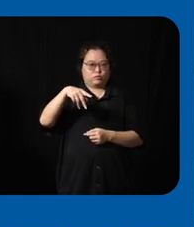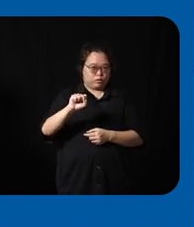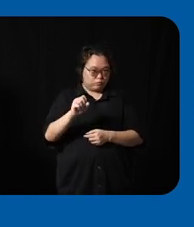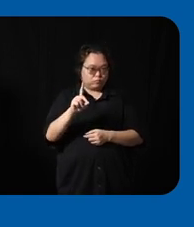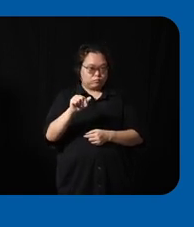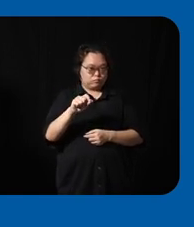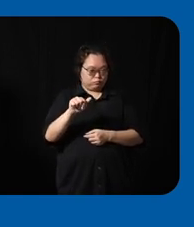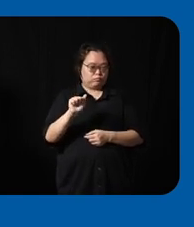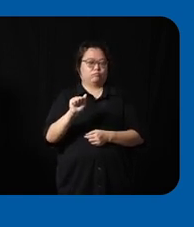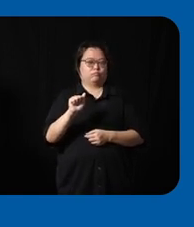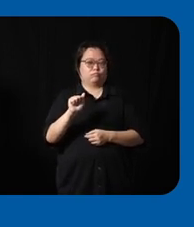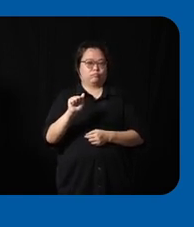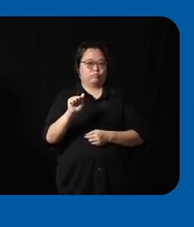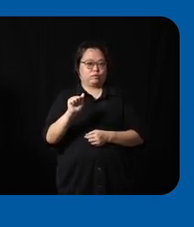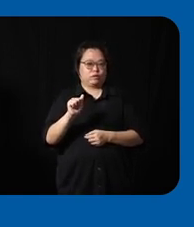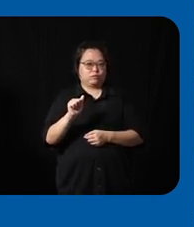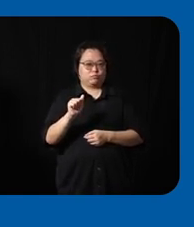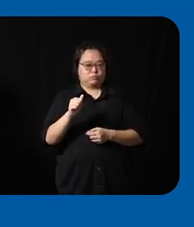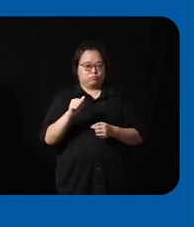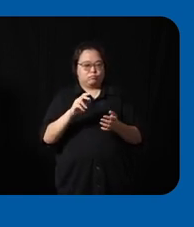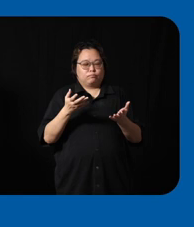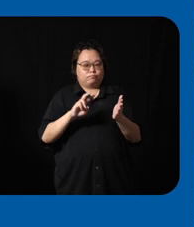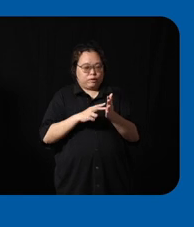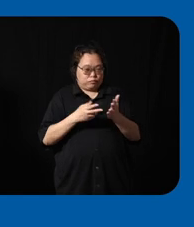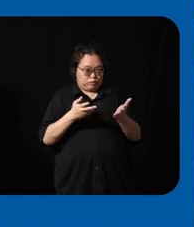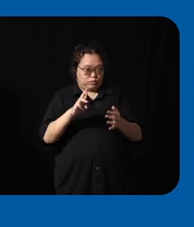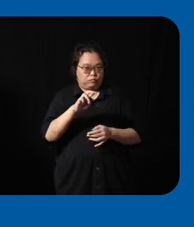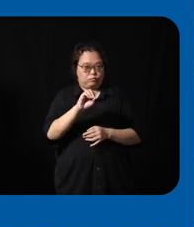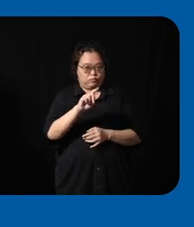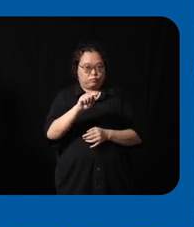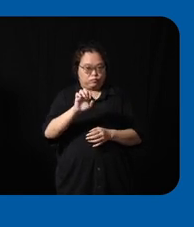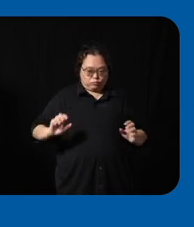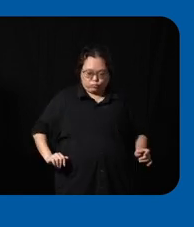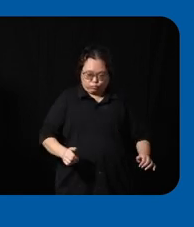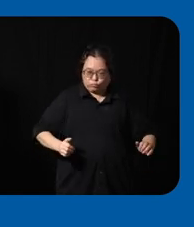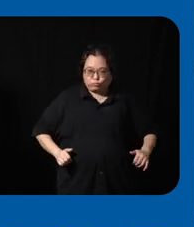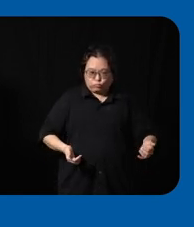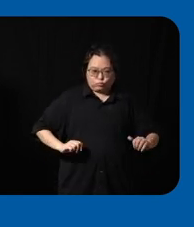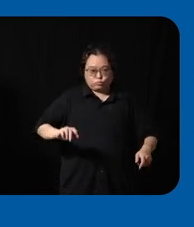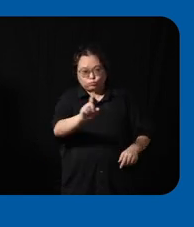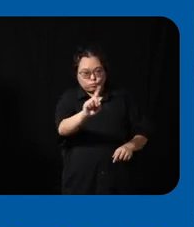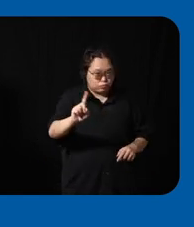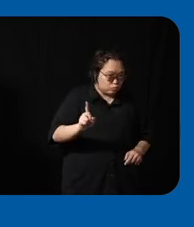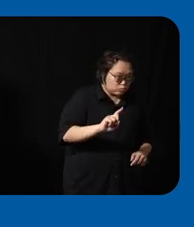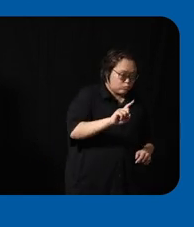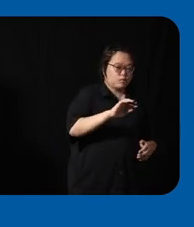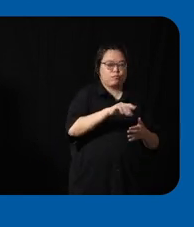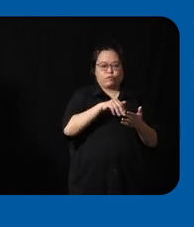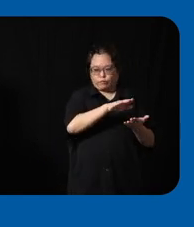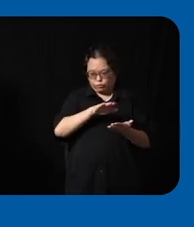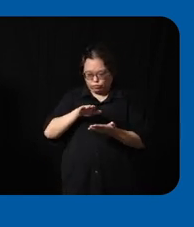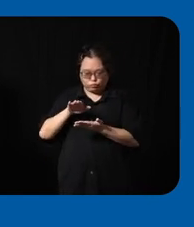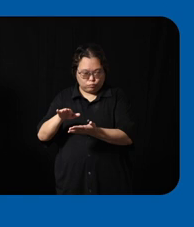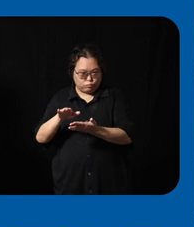which then is the routing data as well as annotate obstacles or points of accessibility okay so for